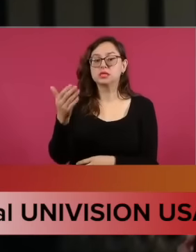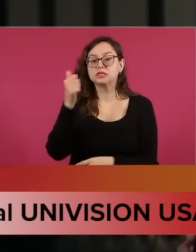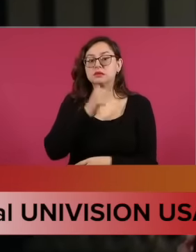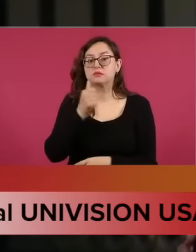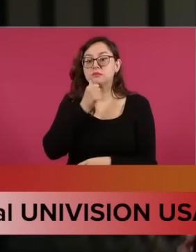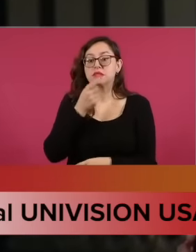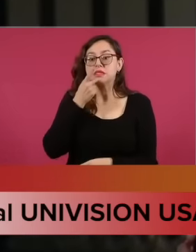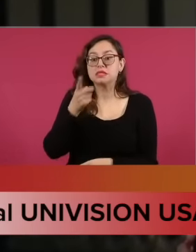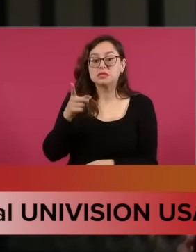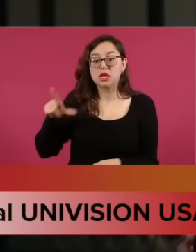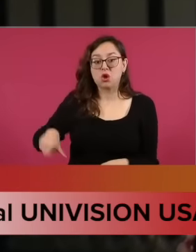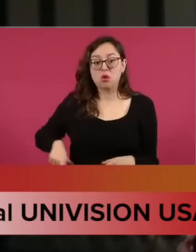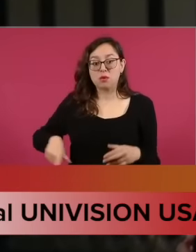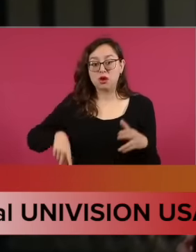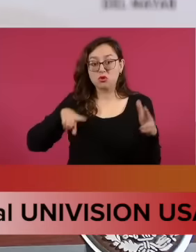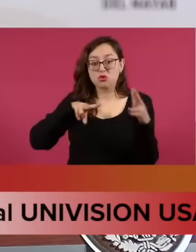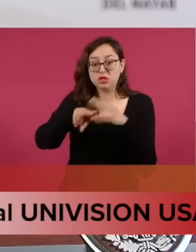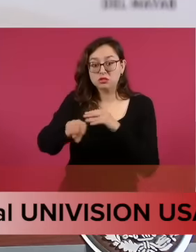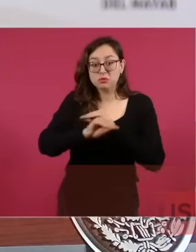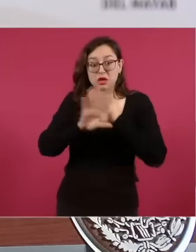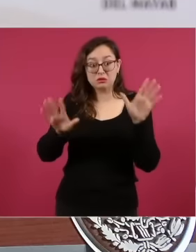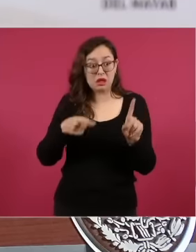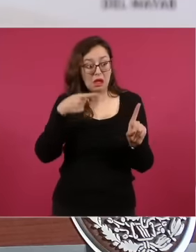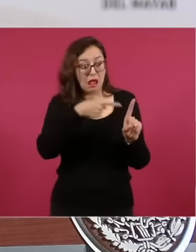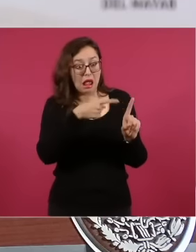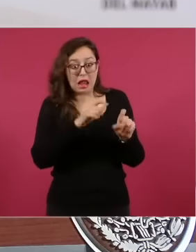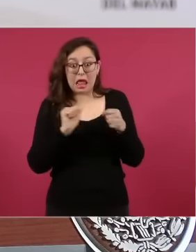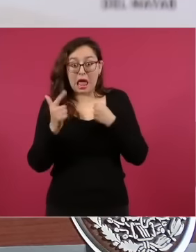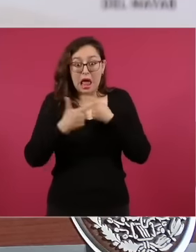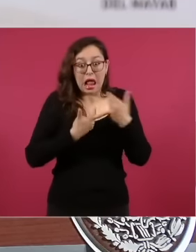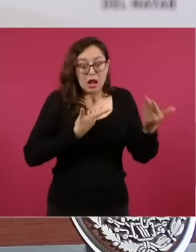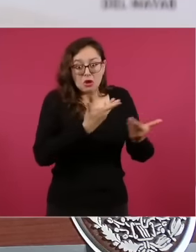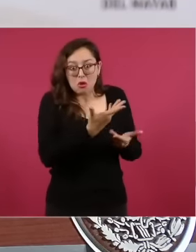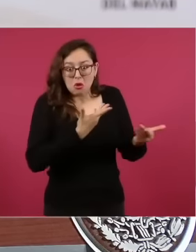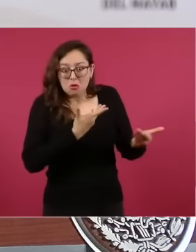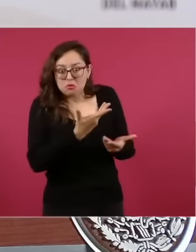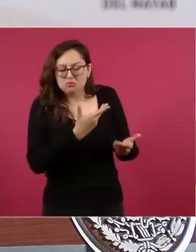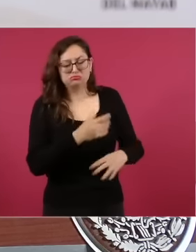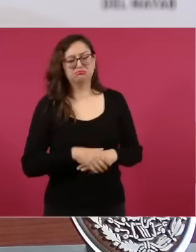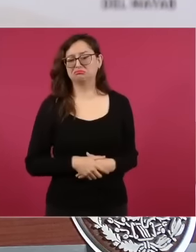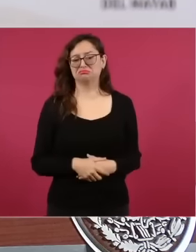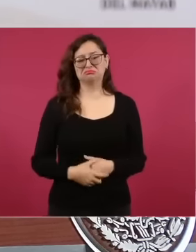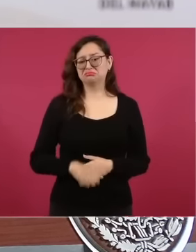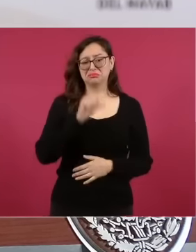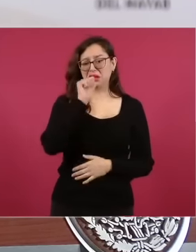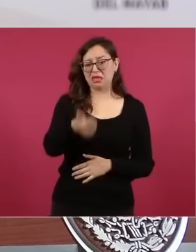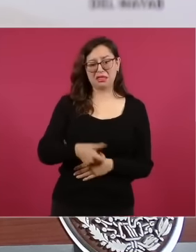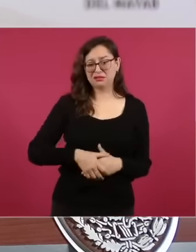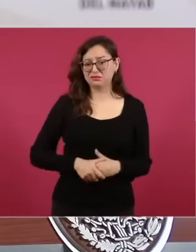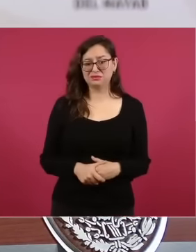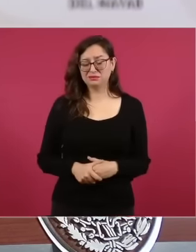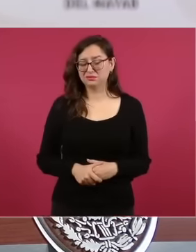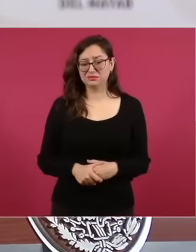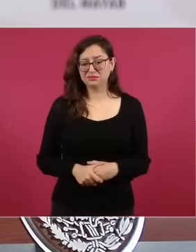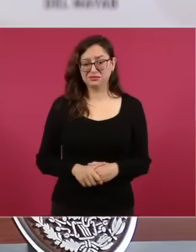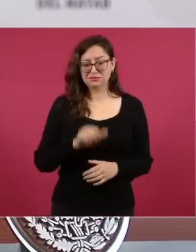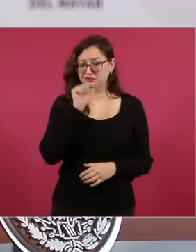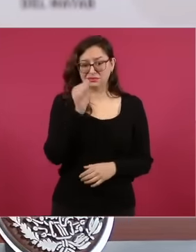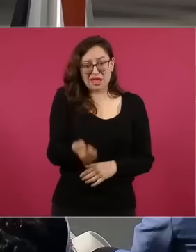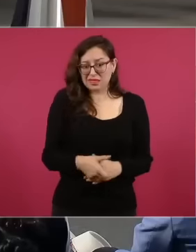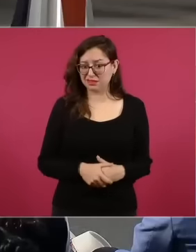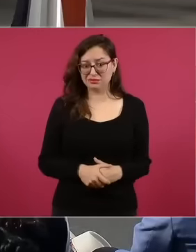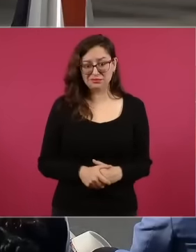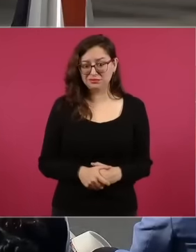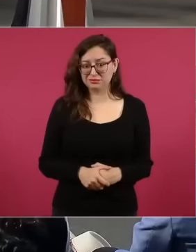what was negotiated m Ángel Junes what was offered to him nothing absolutely nothing I think that F pun de Yes